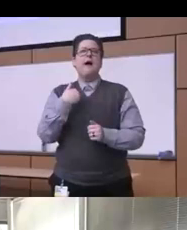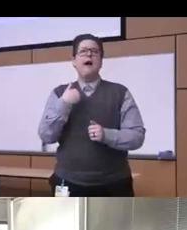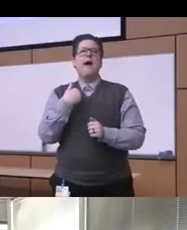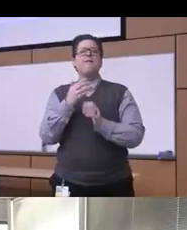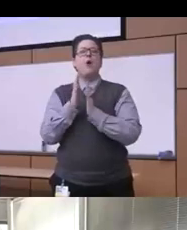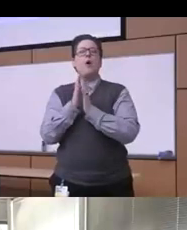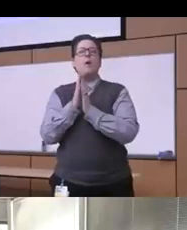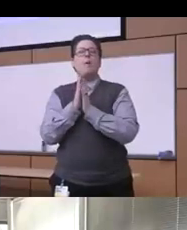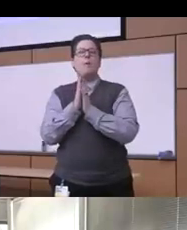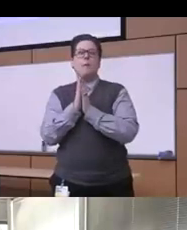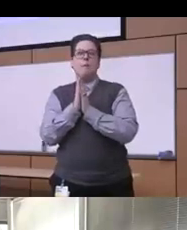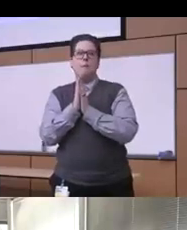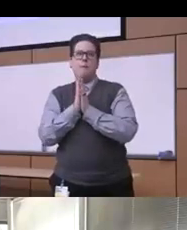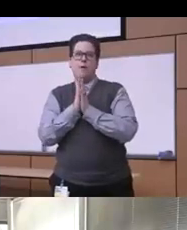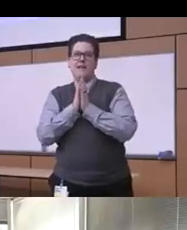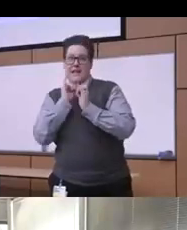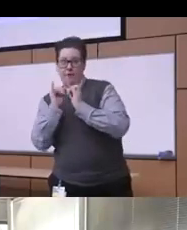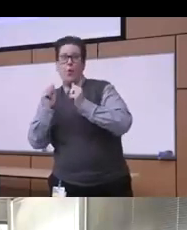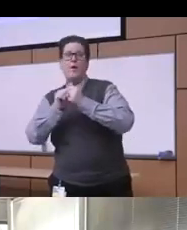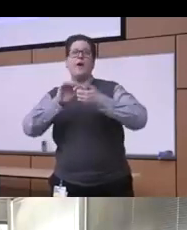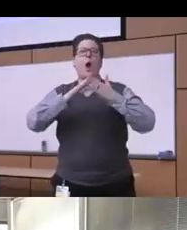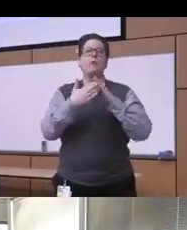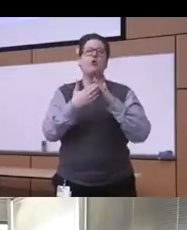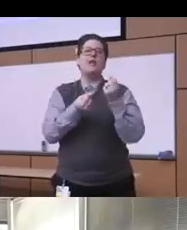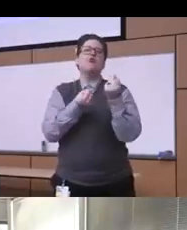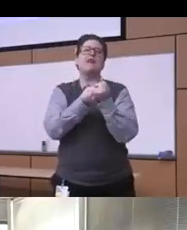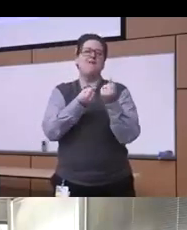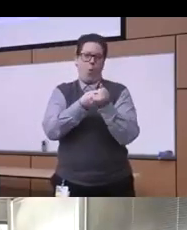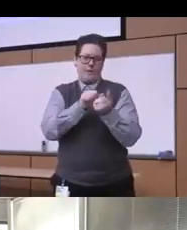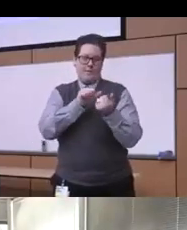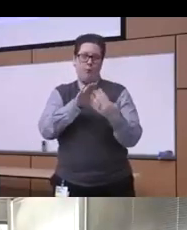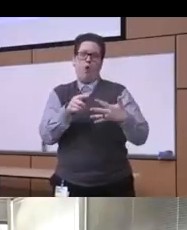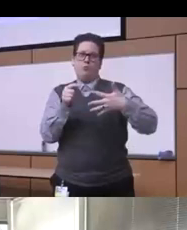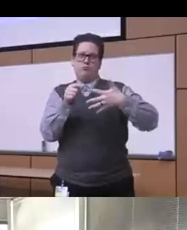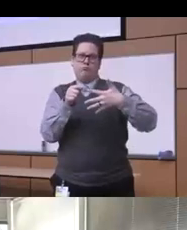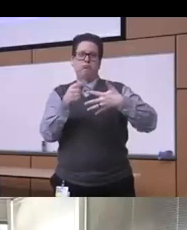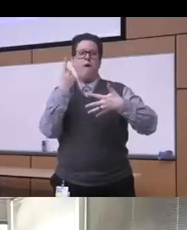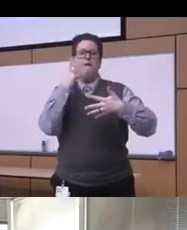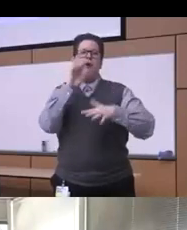Union Community reinforcement approach that was for American Indians and Alaska natives